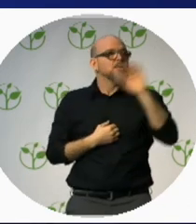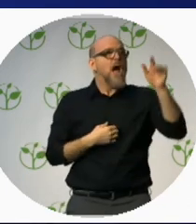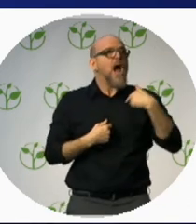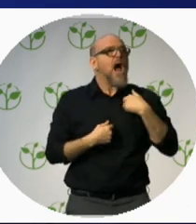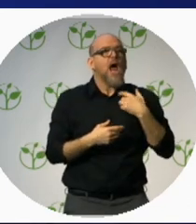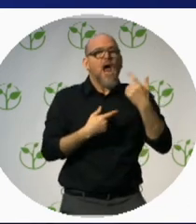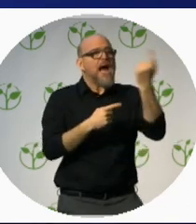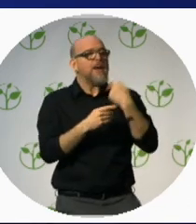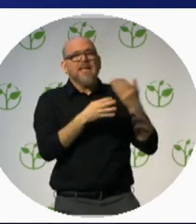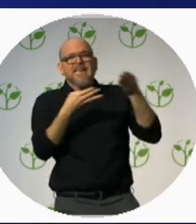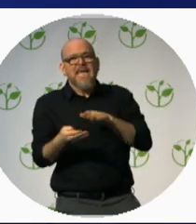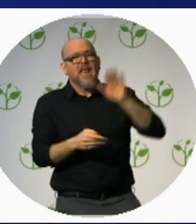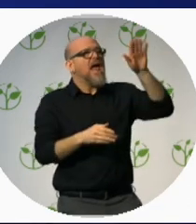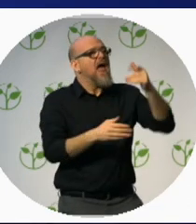These are his words.